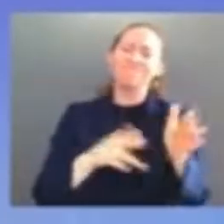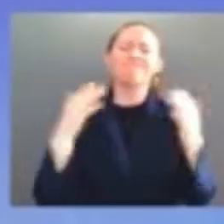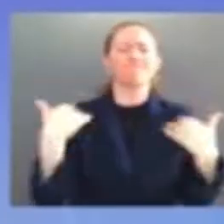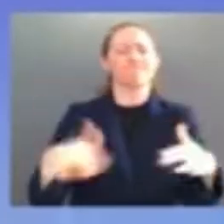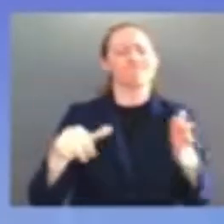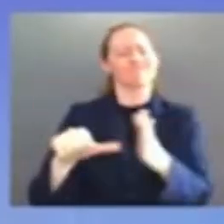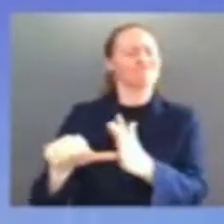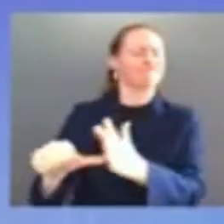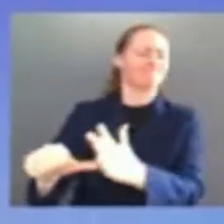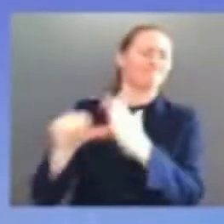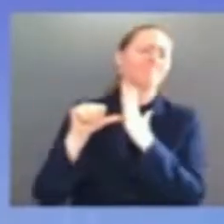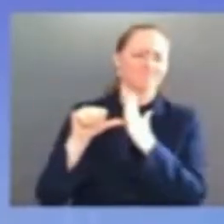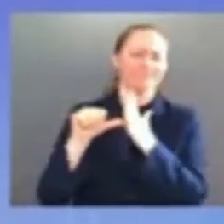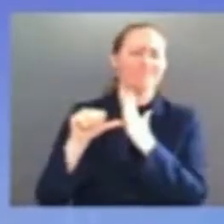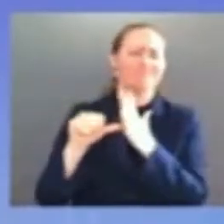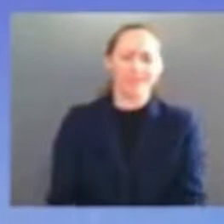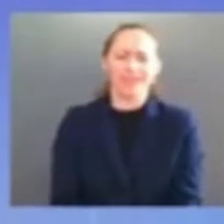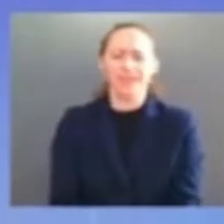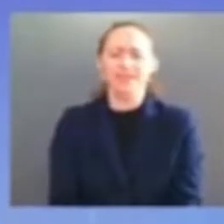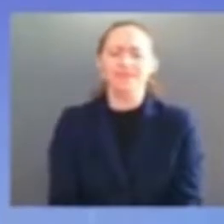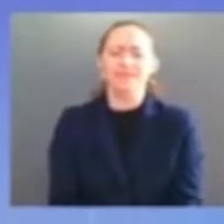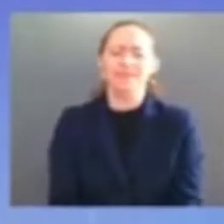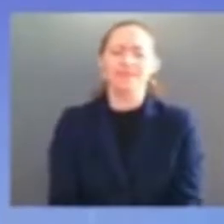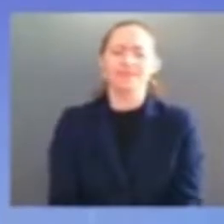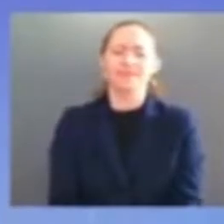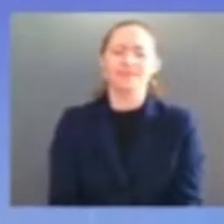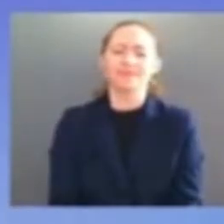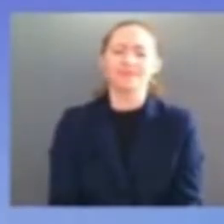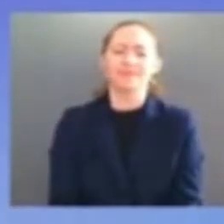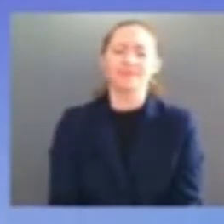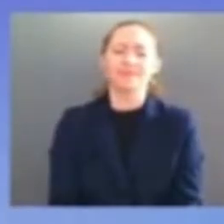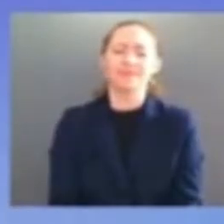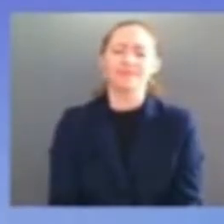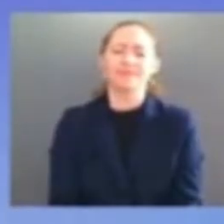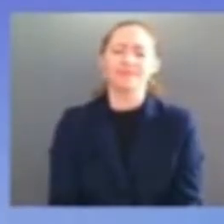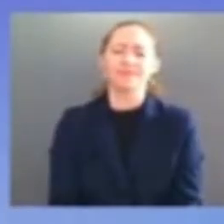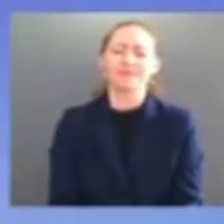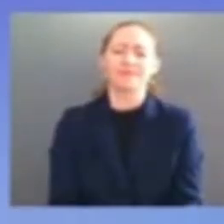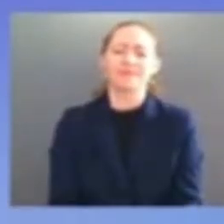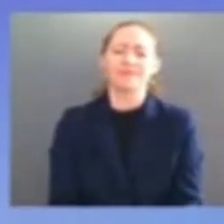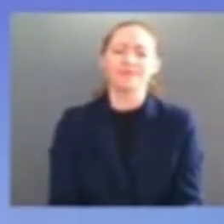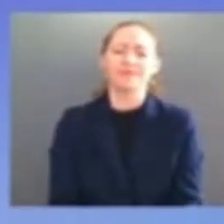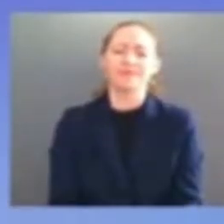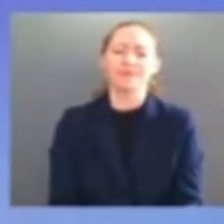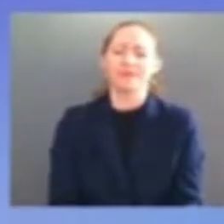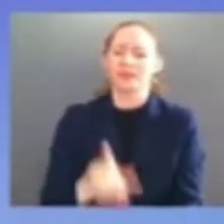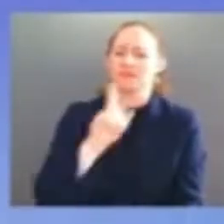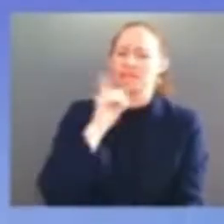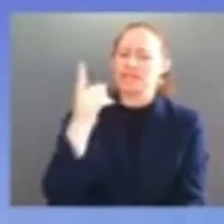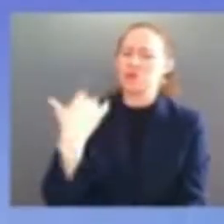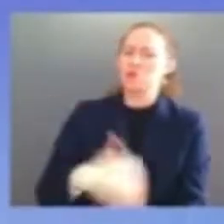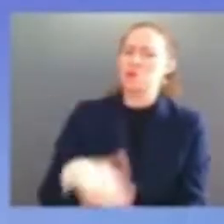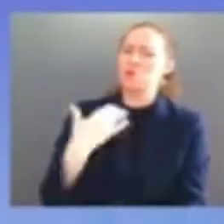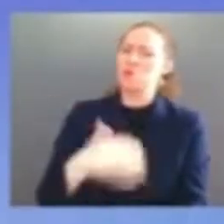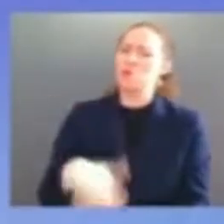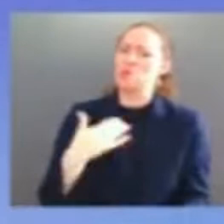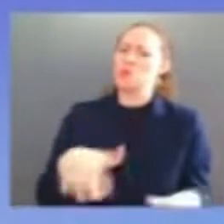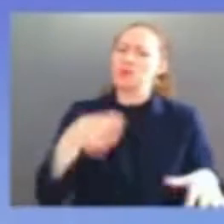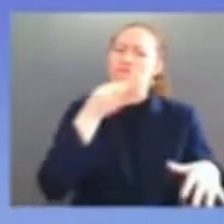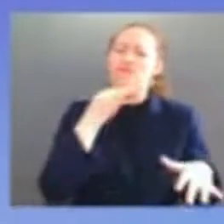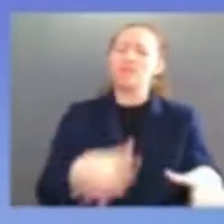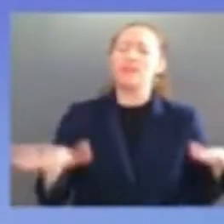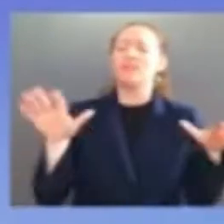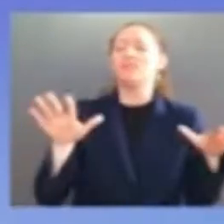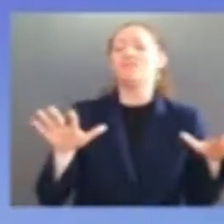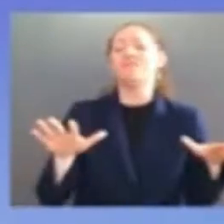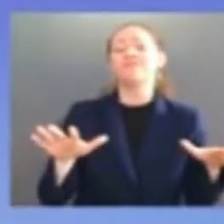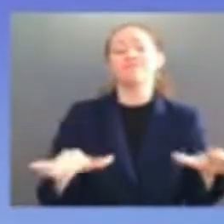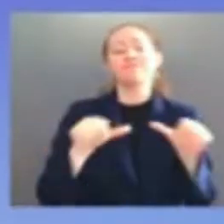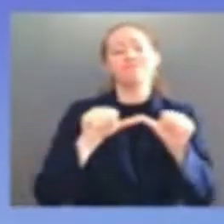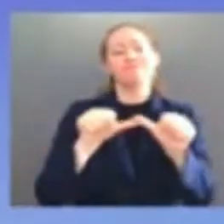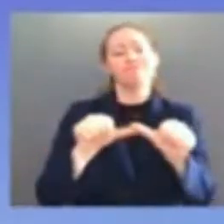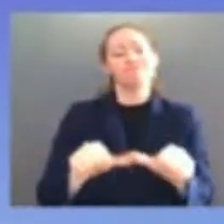poison composure patience and restraint and yes perseverance and even joy even joy